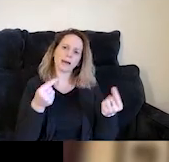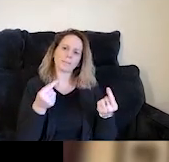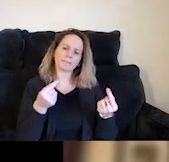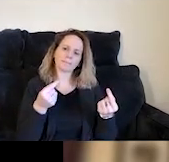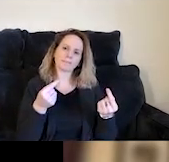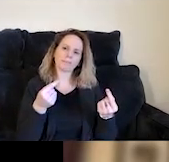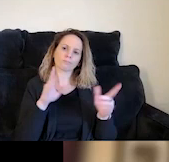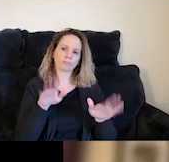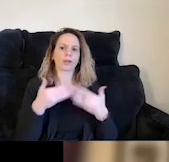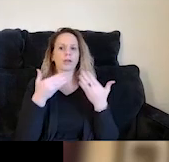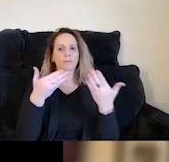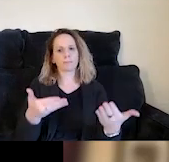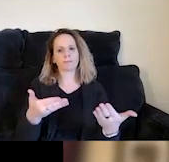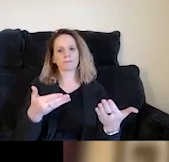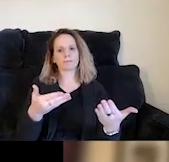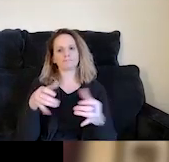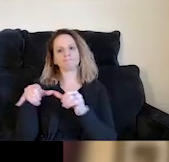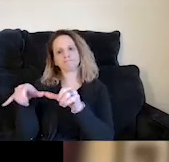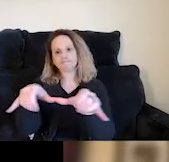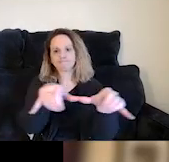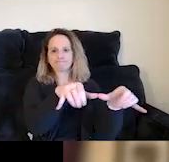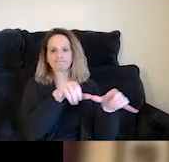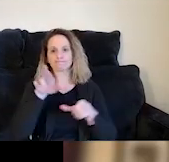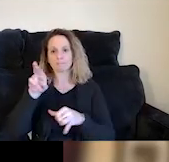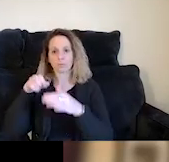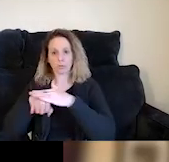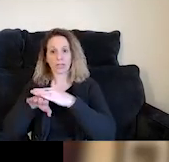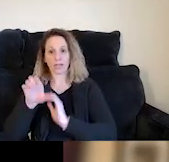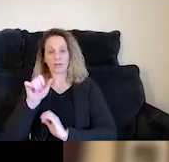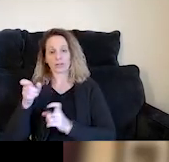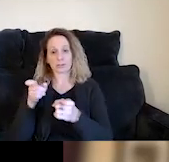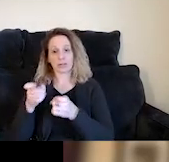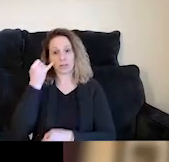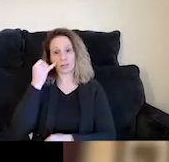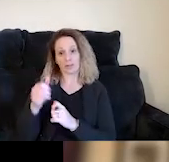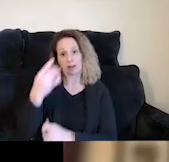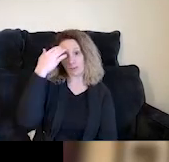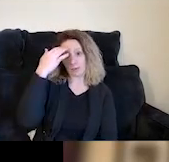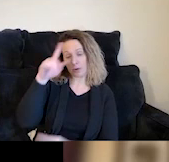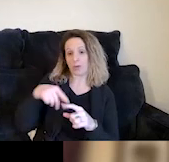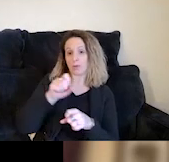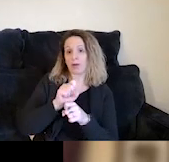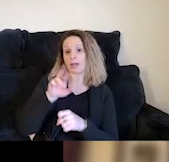we provide really standard reentry case management. So for any of you who are already working as reentry service providers